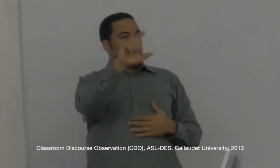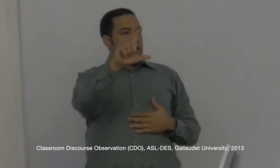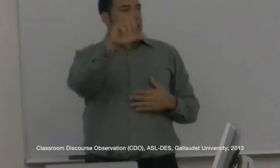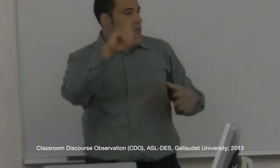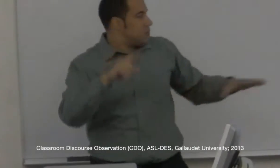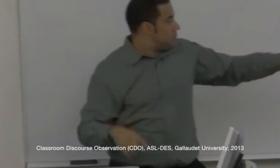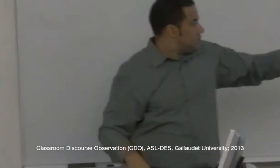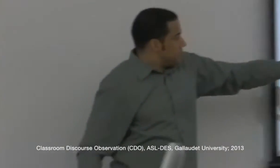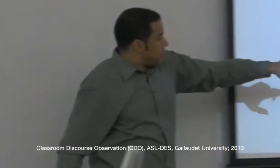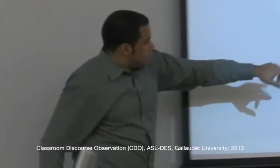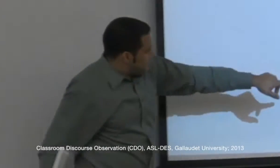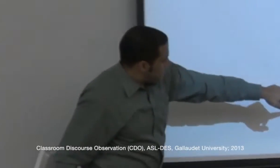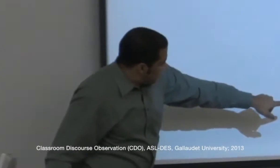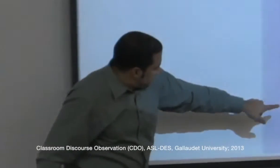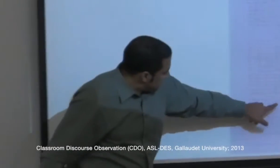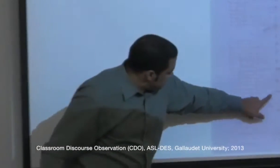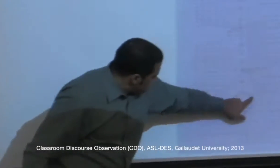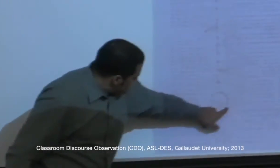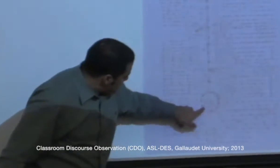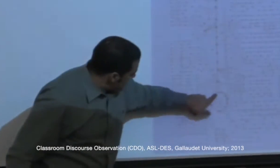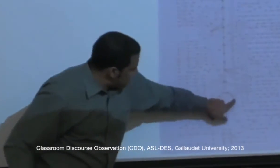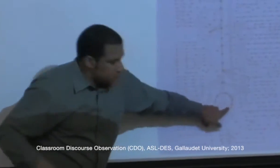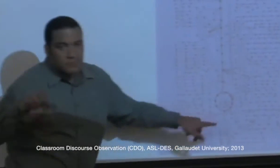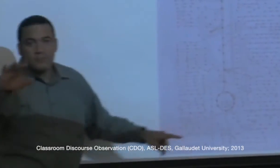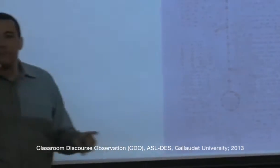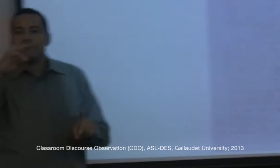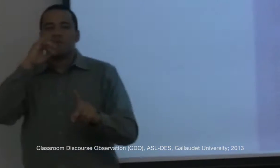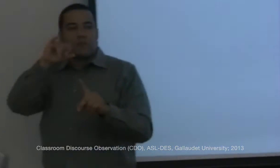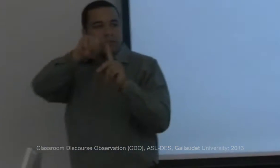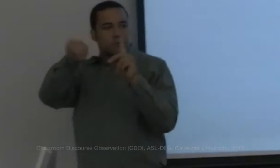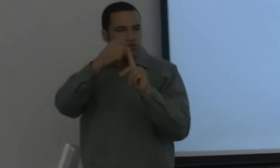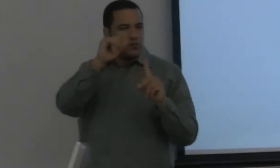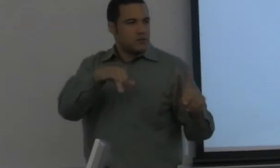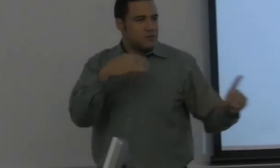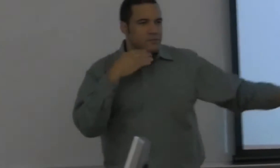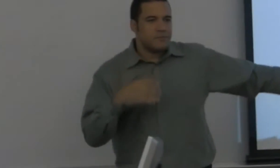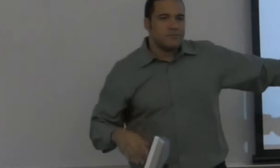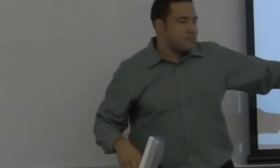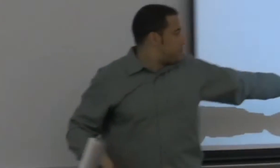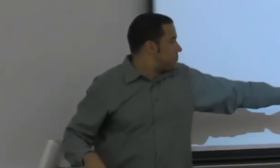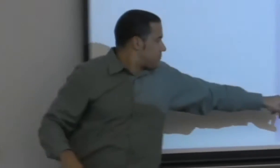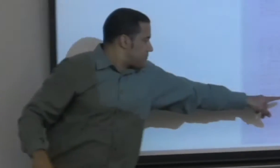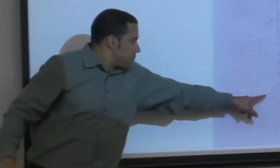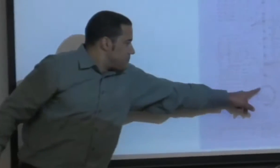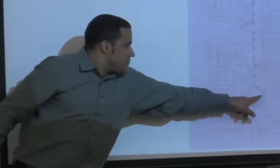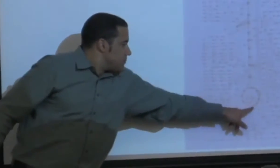....chemical reaction happens here in the cell.... You see the circular loop in there...what does it represent